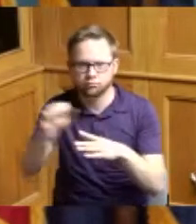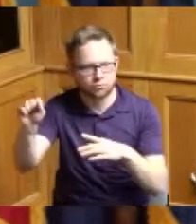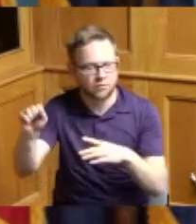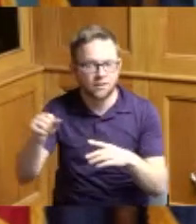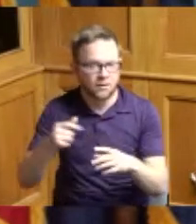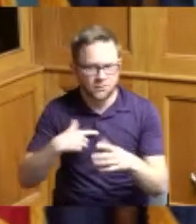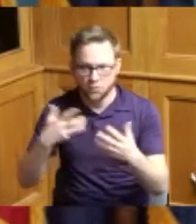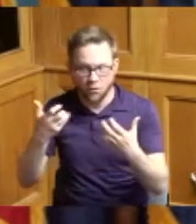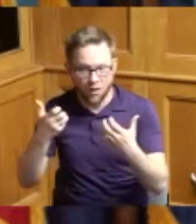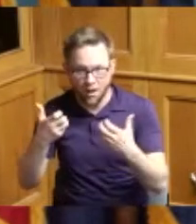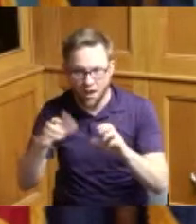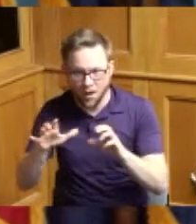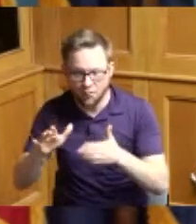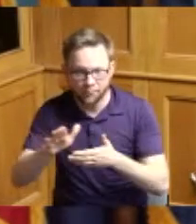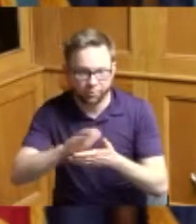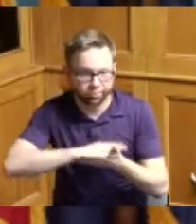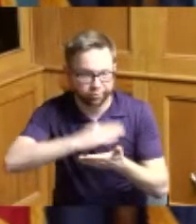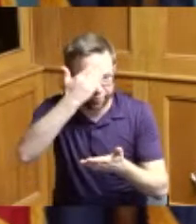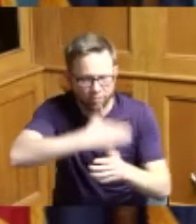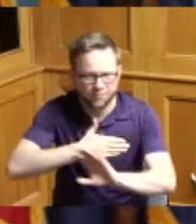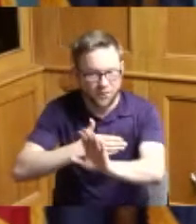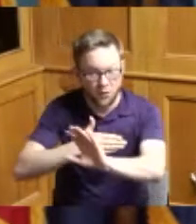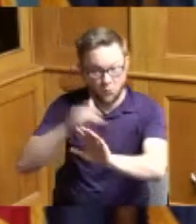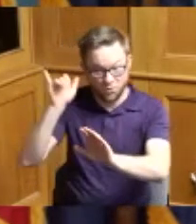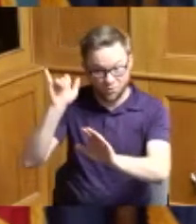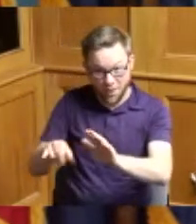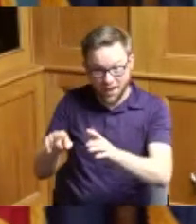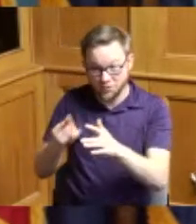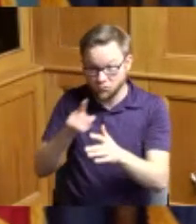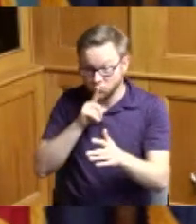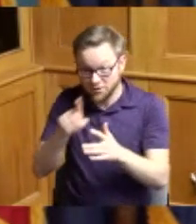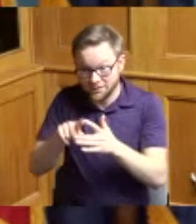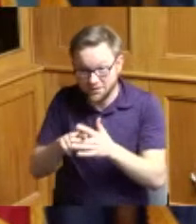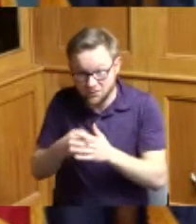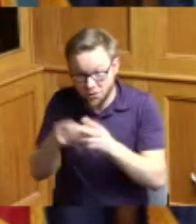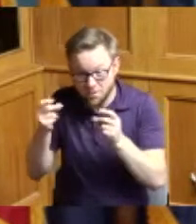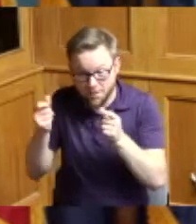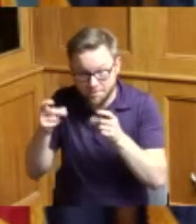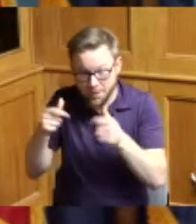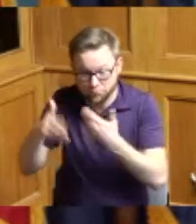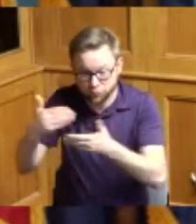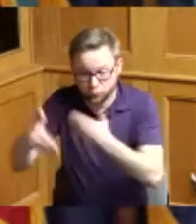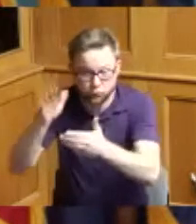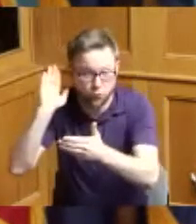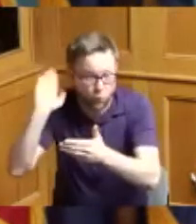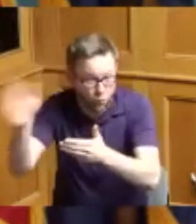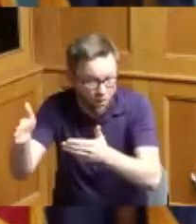because that was that is the kickoff to us winning this Super Bowl so thank you thank everybody that